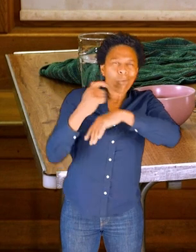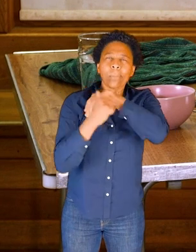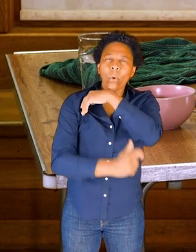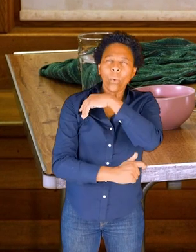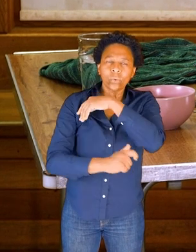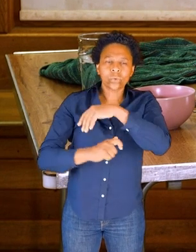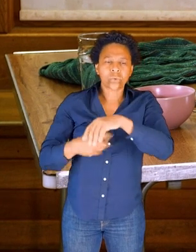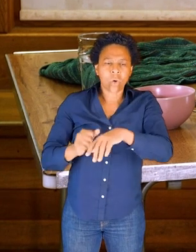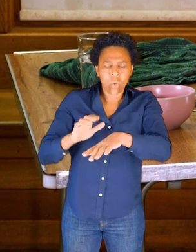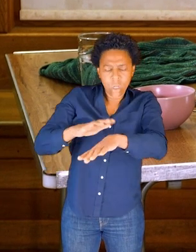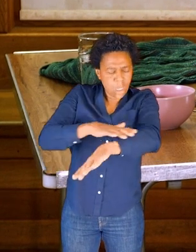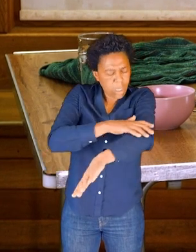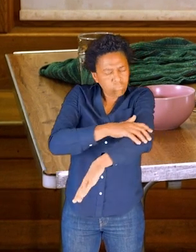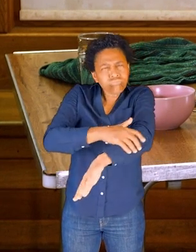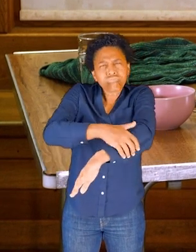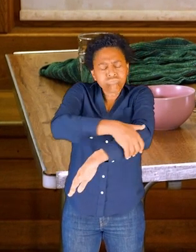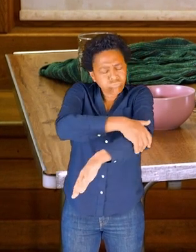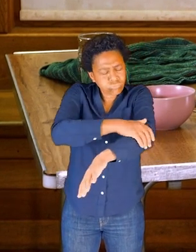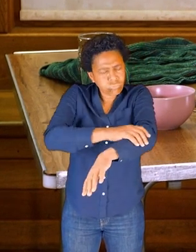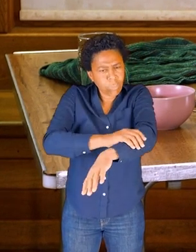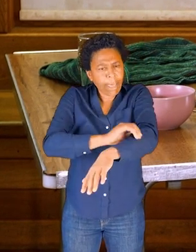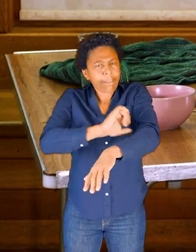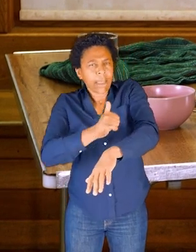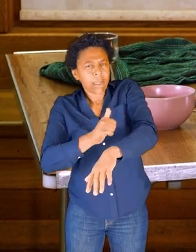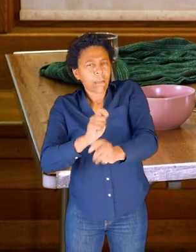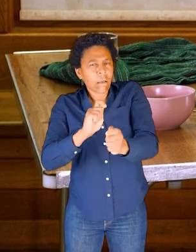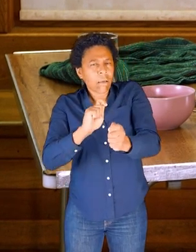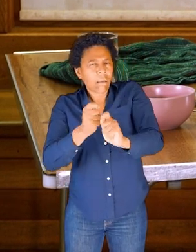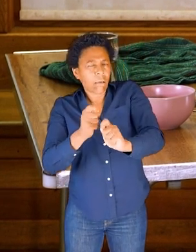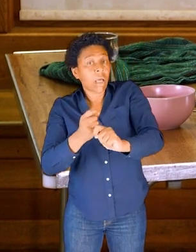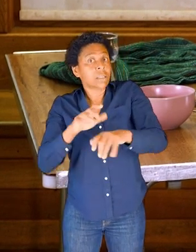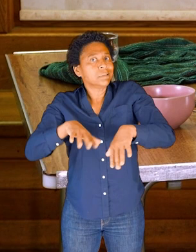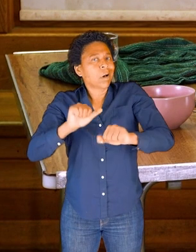So I'm starting with my forearm, then I'm going to modify my touch to start